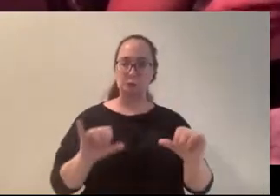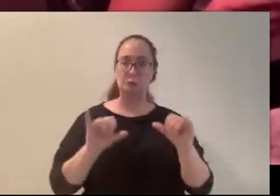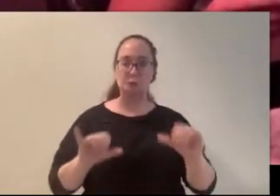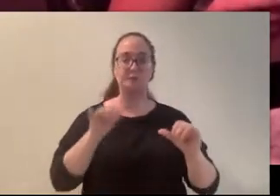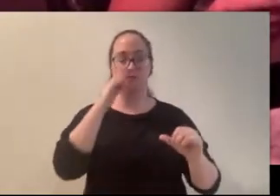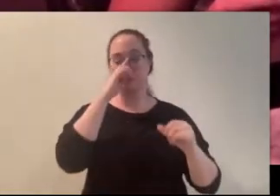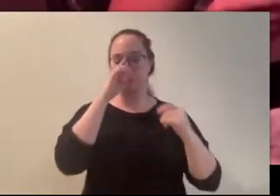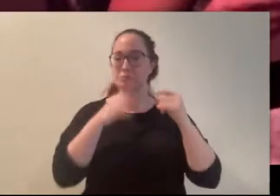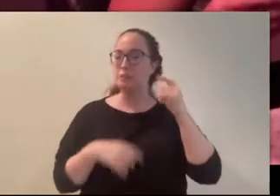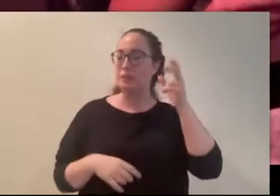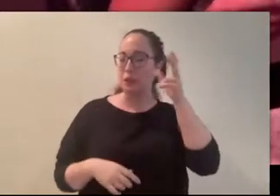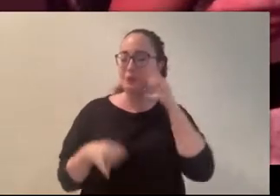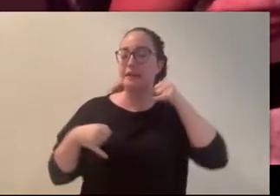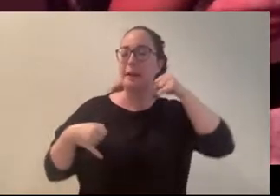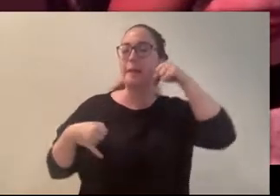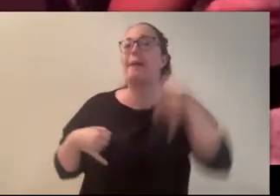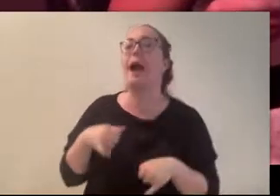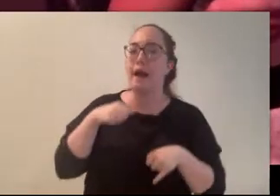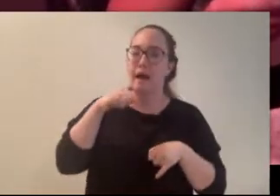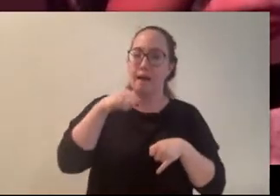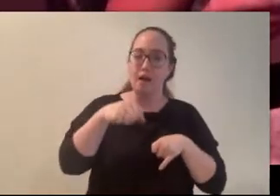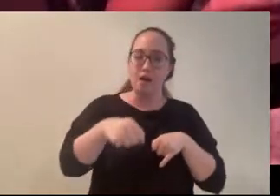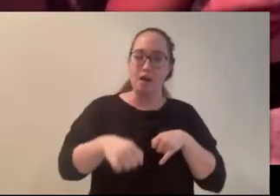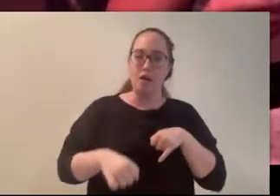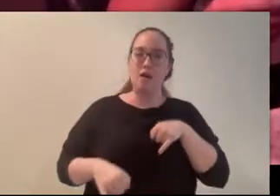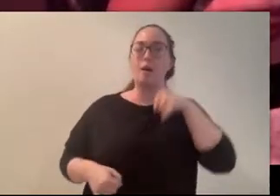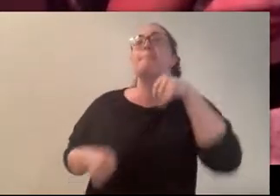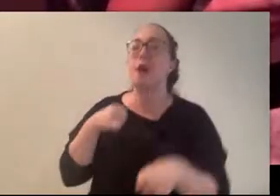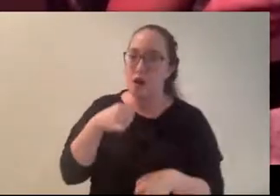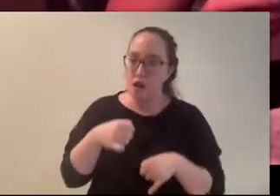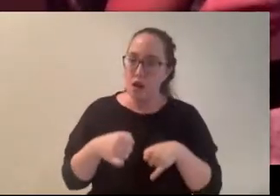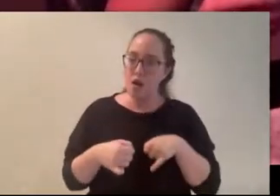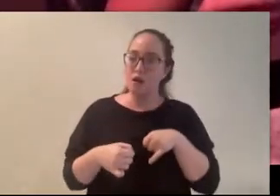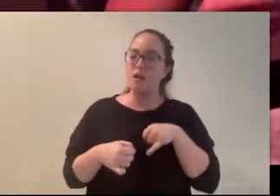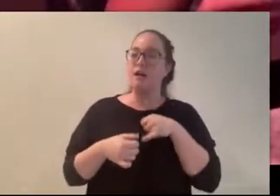of her still-intact pump. “Help me,” she whispers.